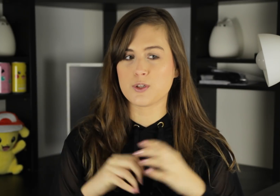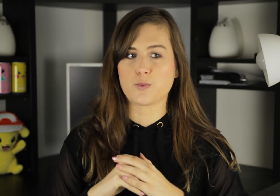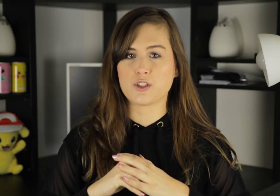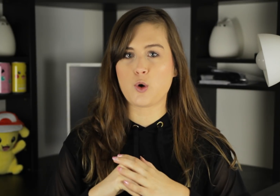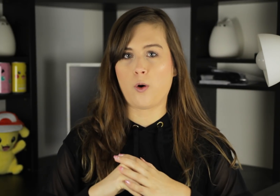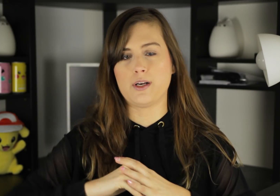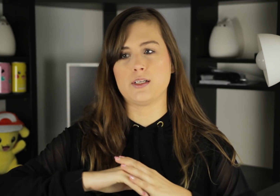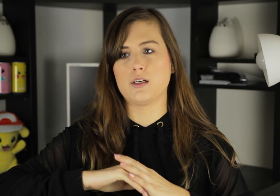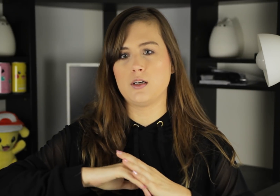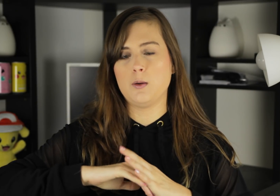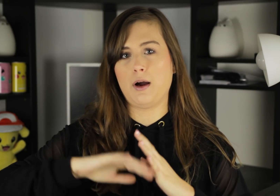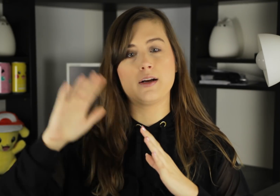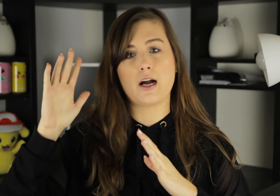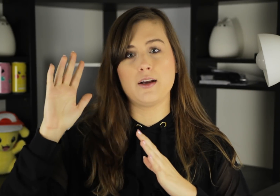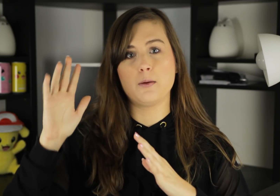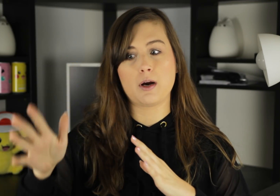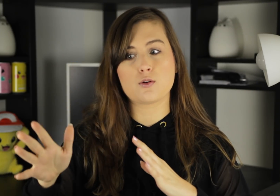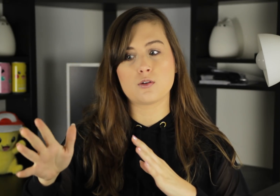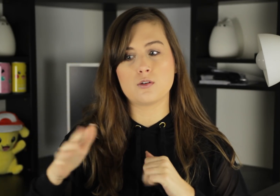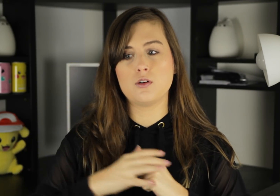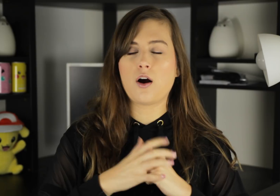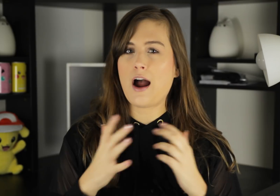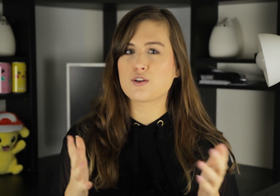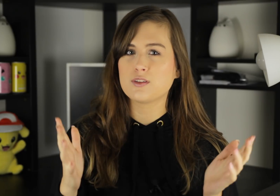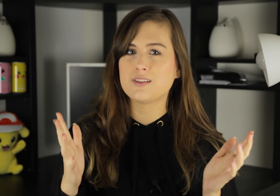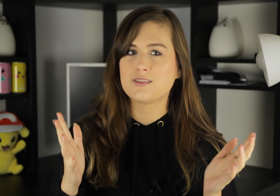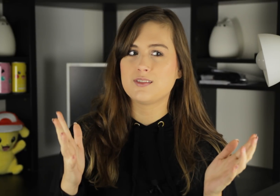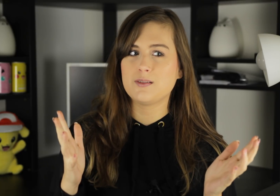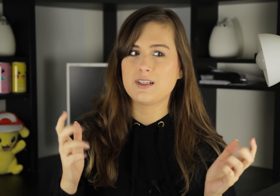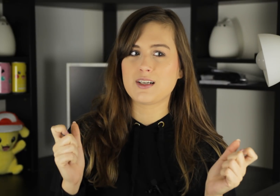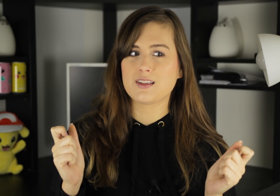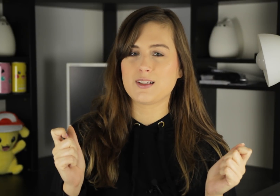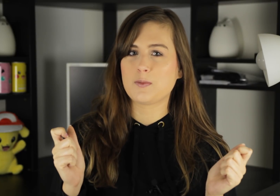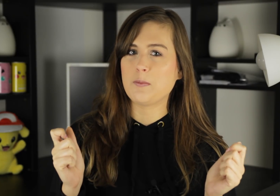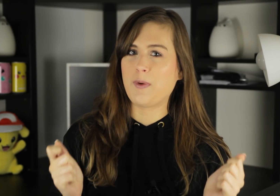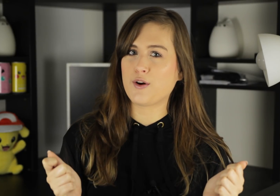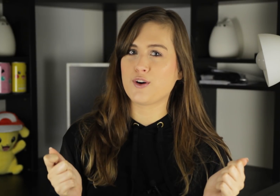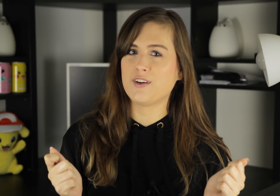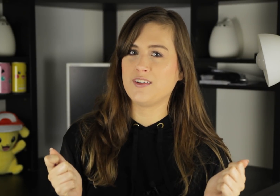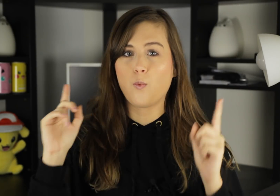which was coined by a guy named Michael, are actually doing a little bit better.